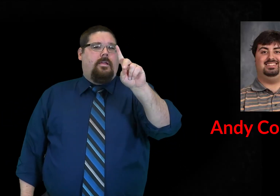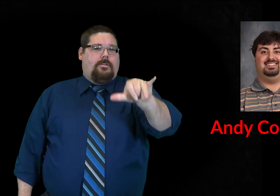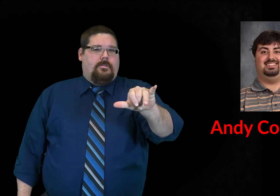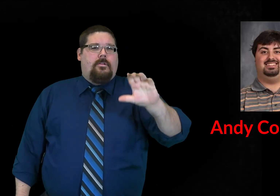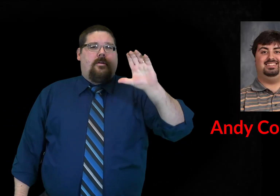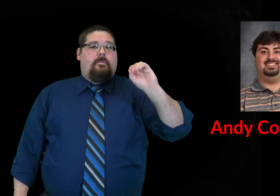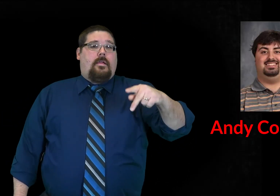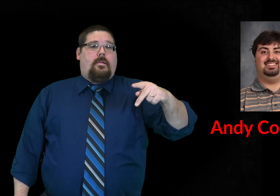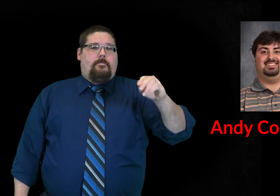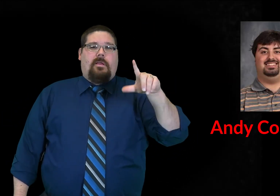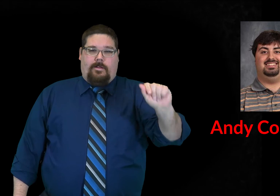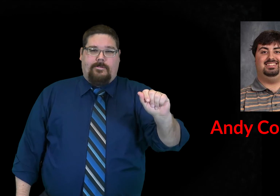This student is Andy Coppola.